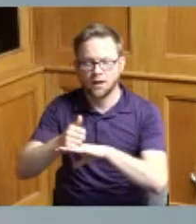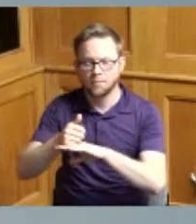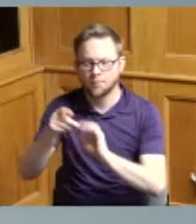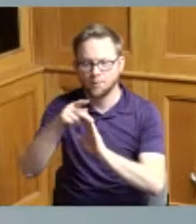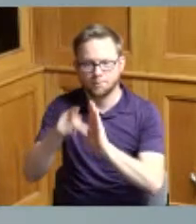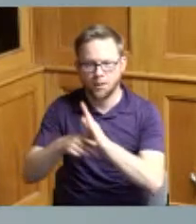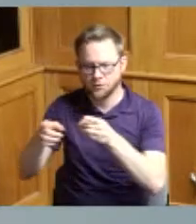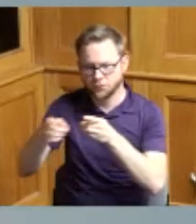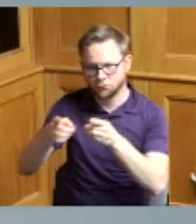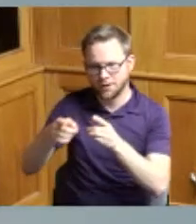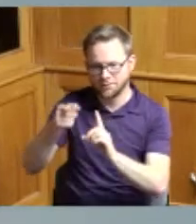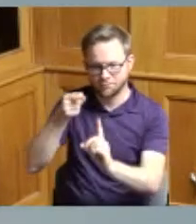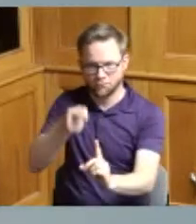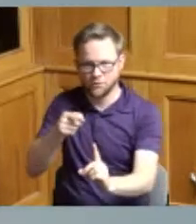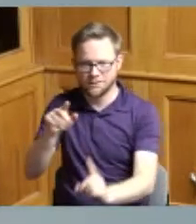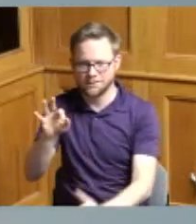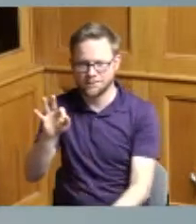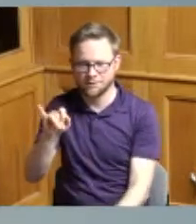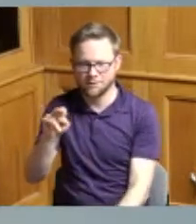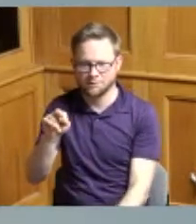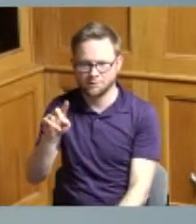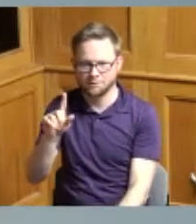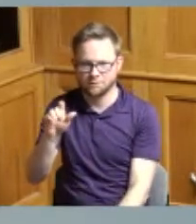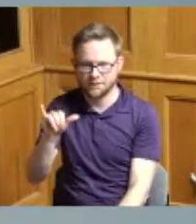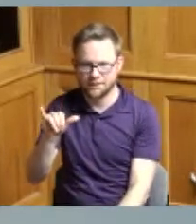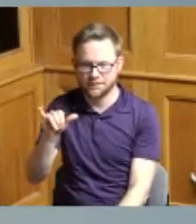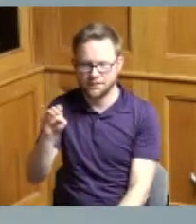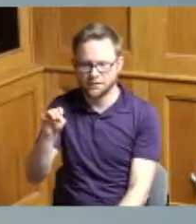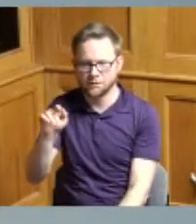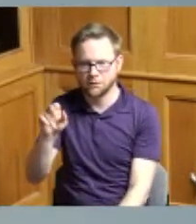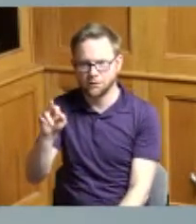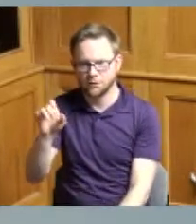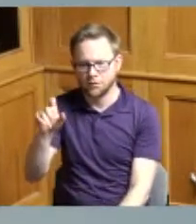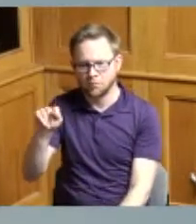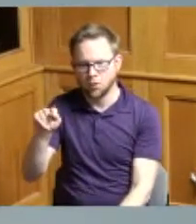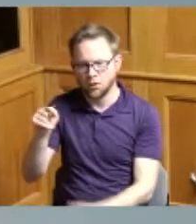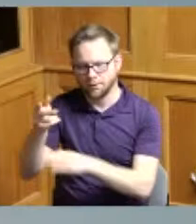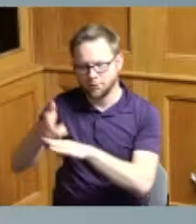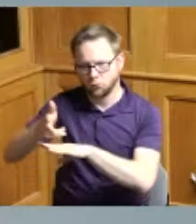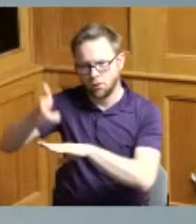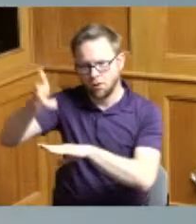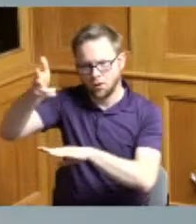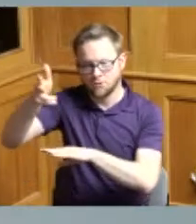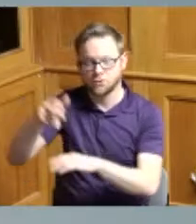for the Findlay Market parking garage this was a a resolution that Commissioner Driehaus had actually